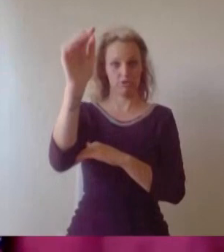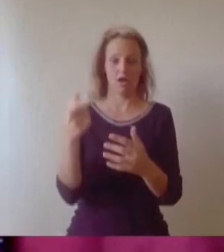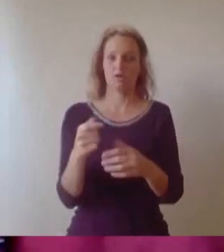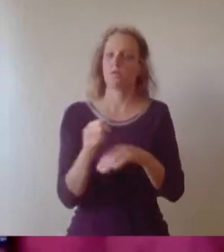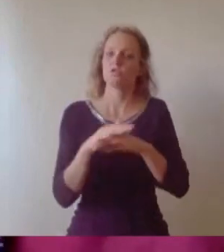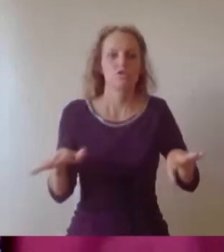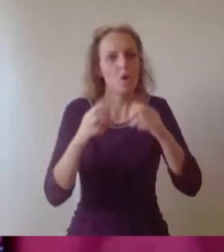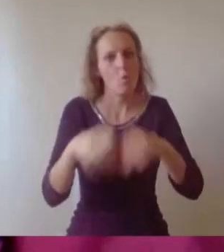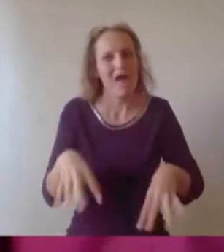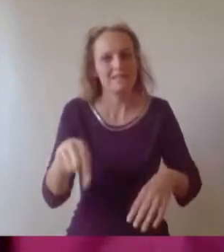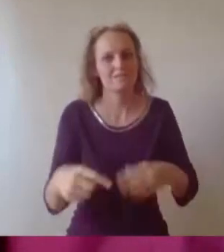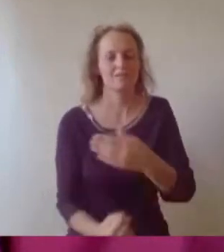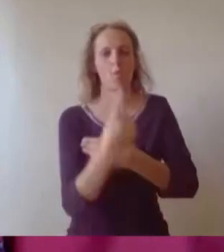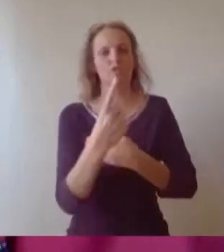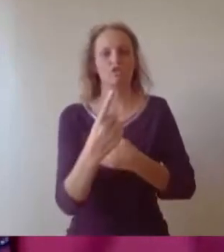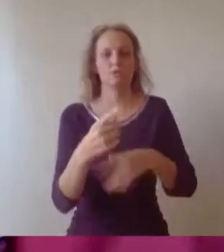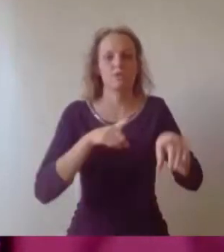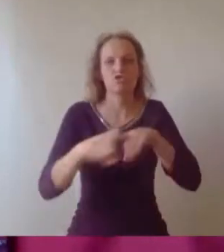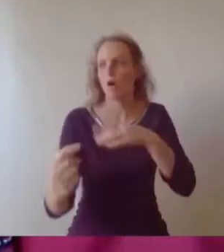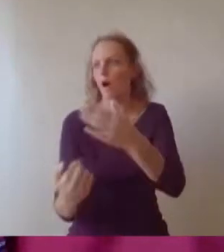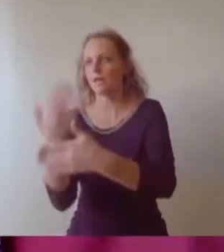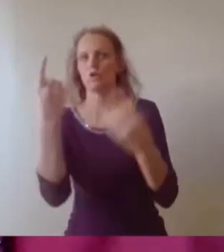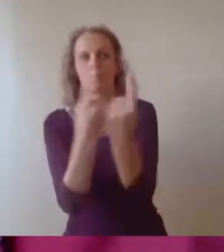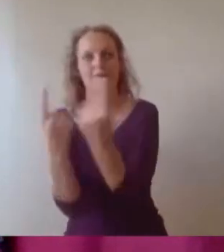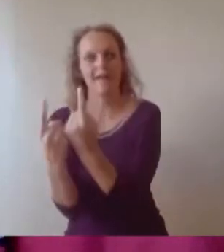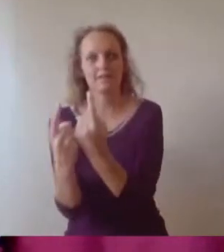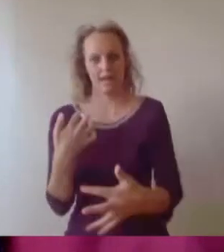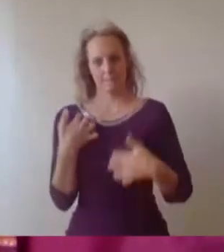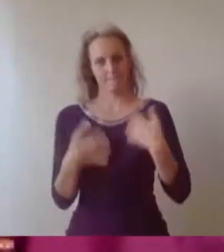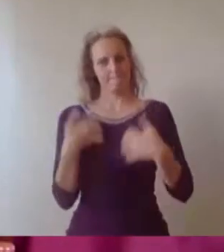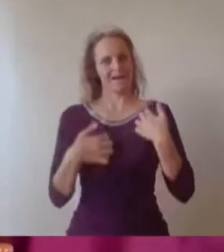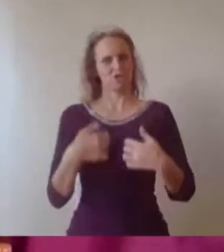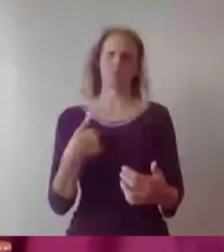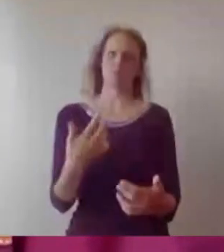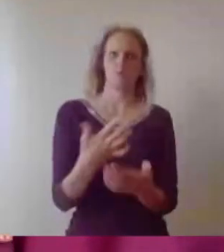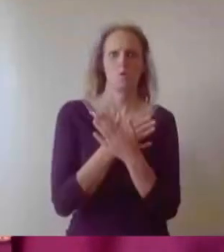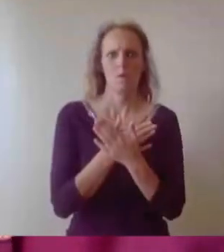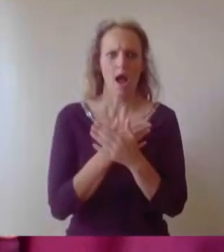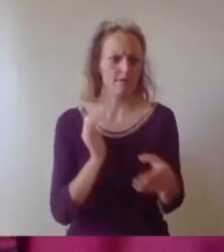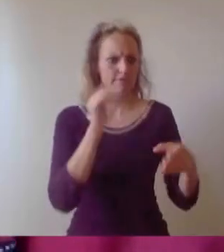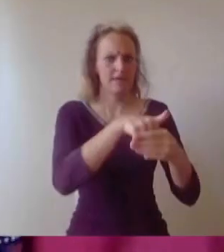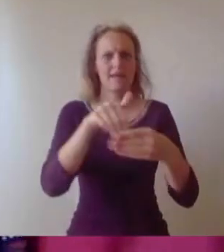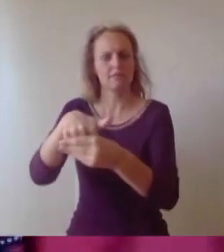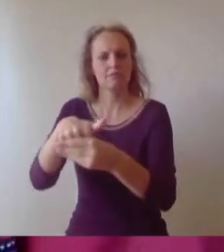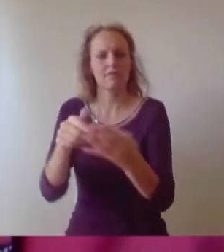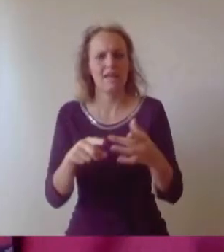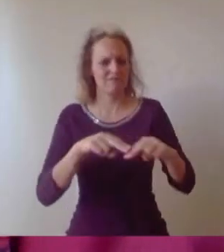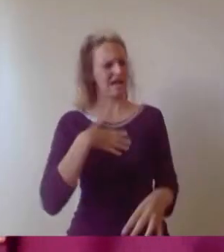things, do things you genuinely love and if you don't like something then find something else. I want to share a famous quote from Alan